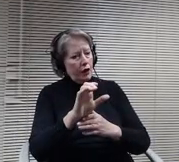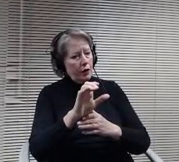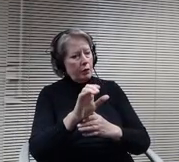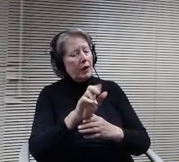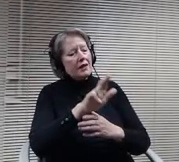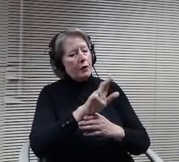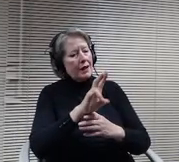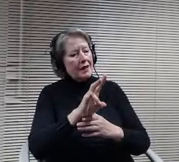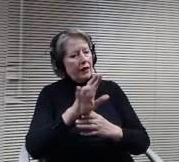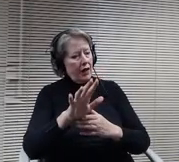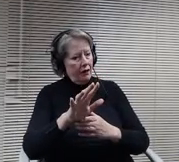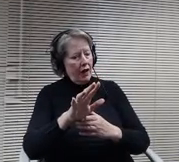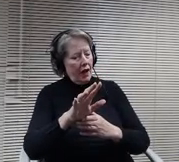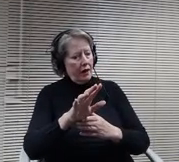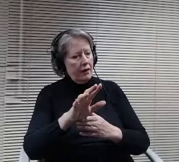Second point is the.